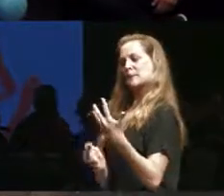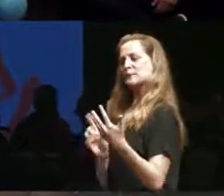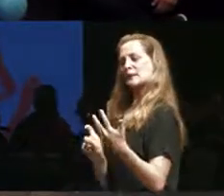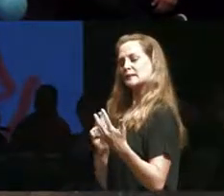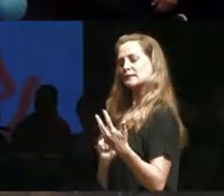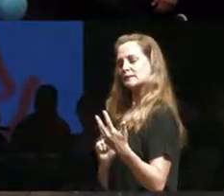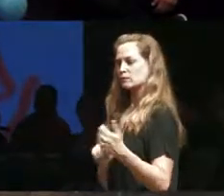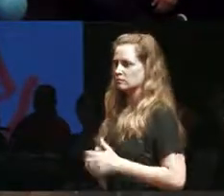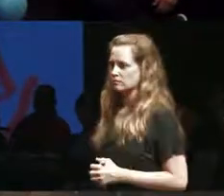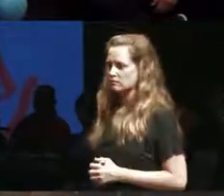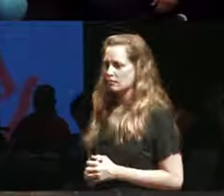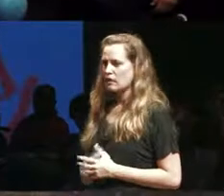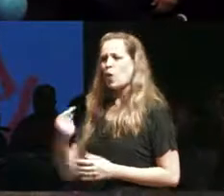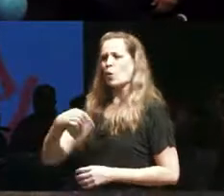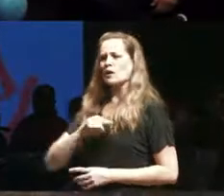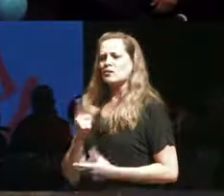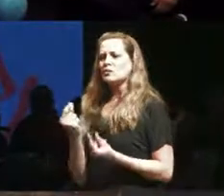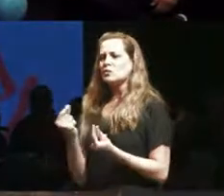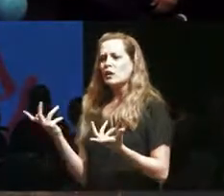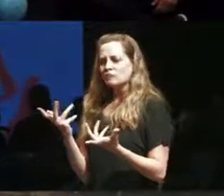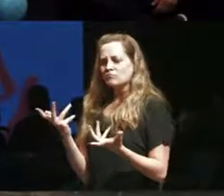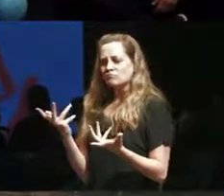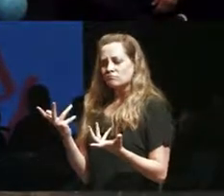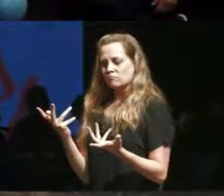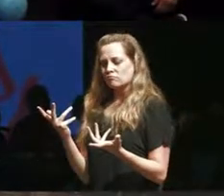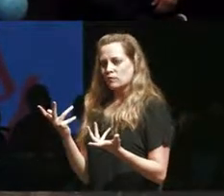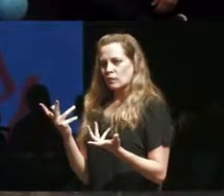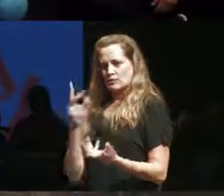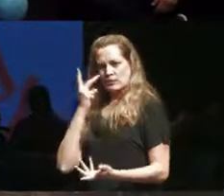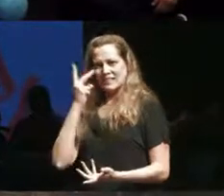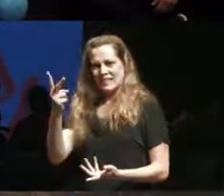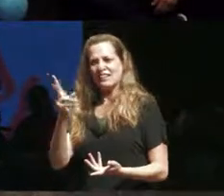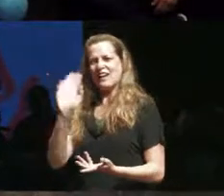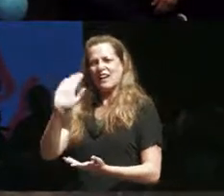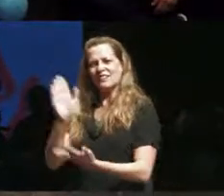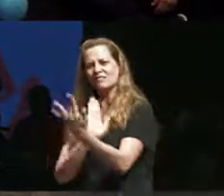calling out what we see instead of just kind of trying to get our inclusion we